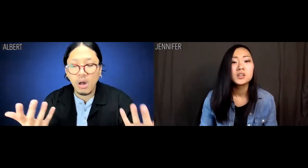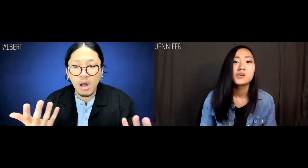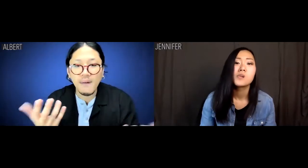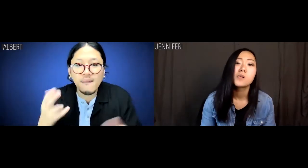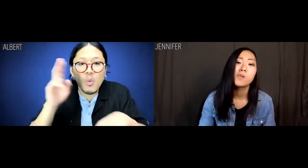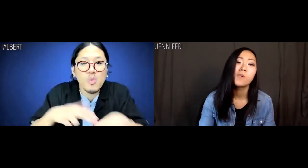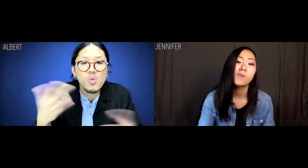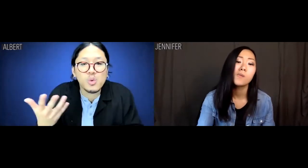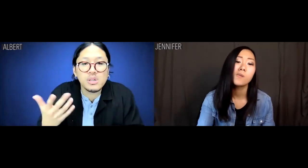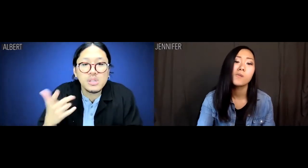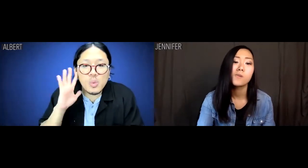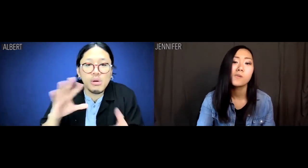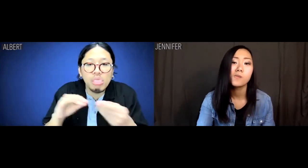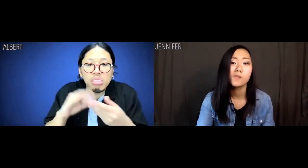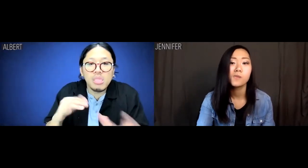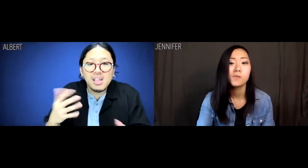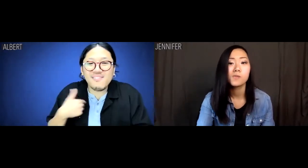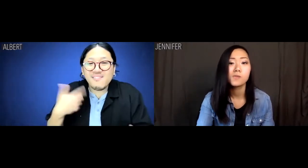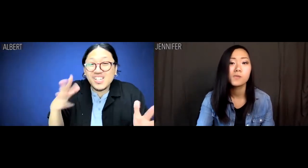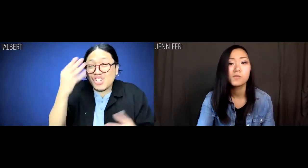Albert: Of course they'd say that.